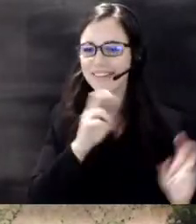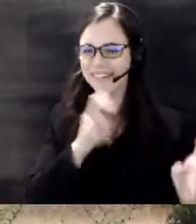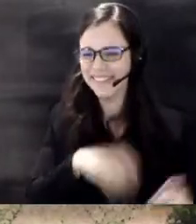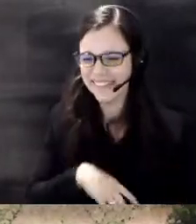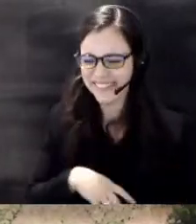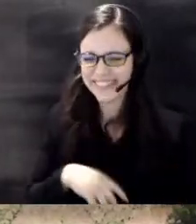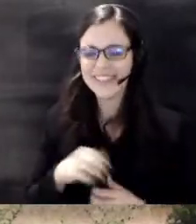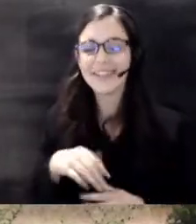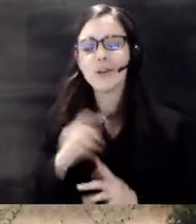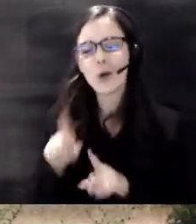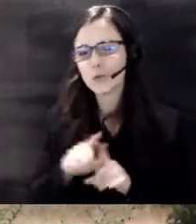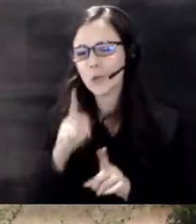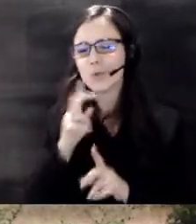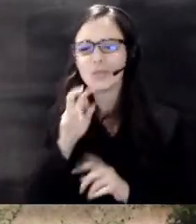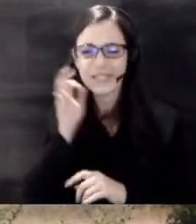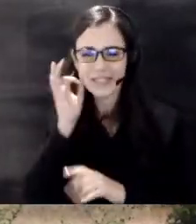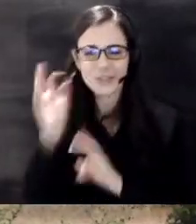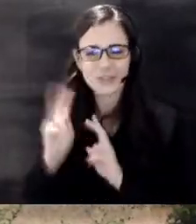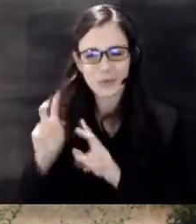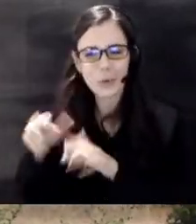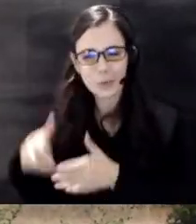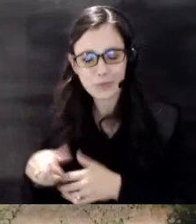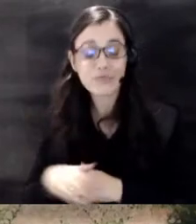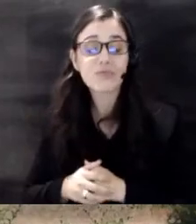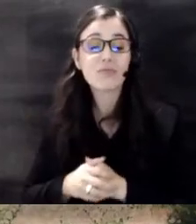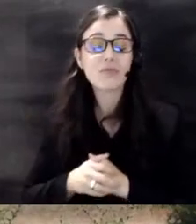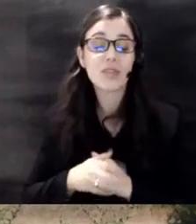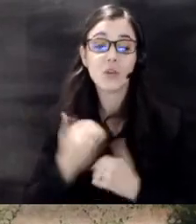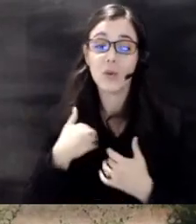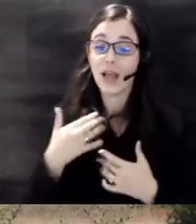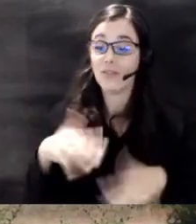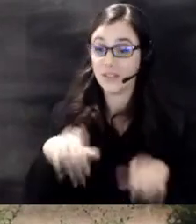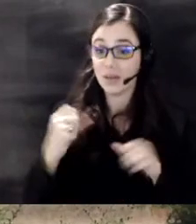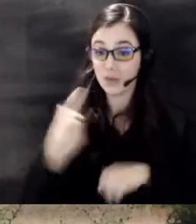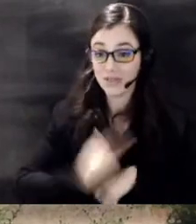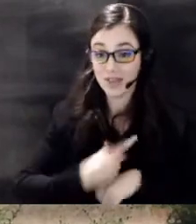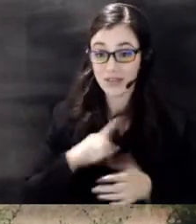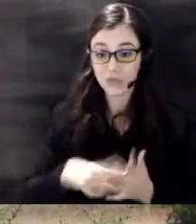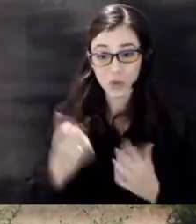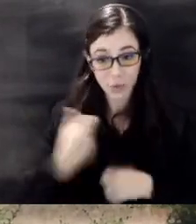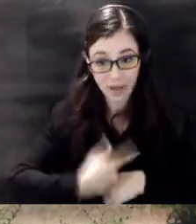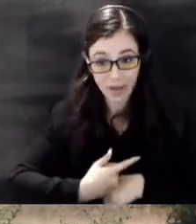um so the we have an adoption event it's actually starting today it opens up at 11 A.M